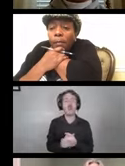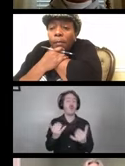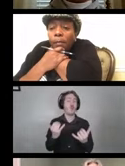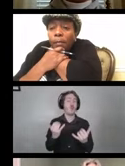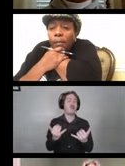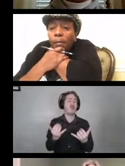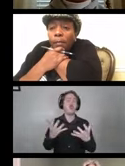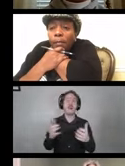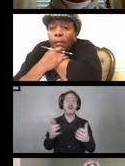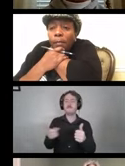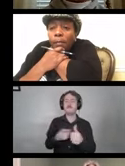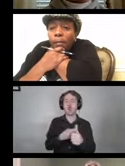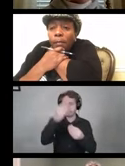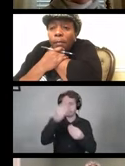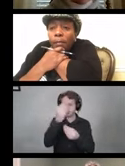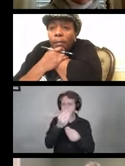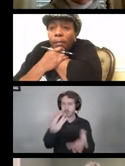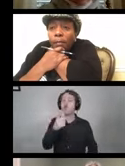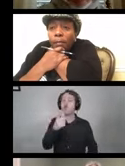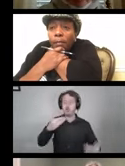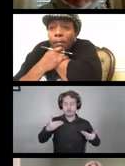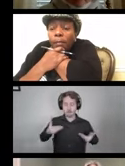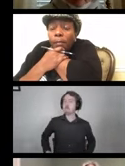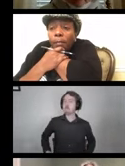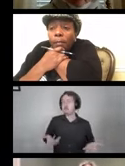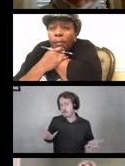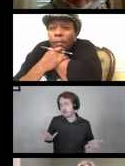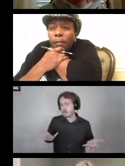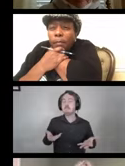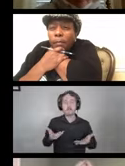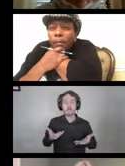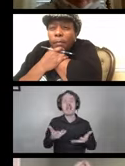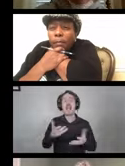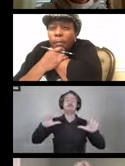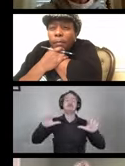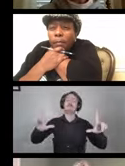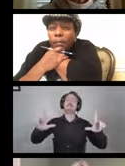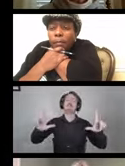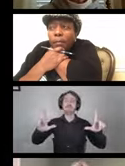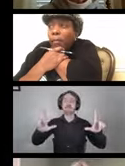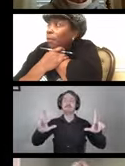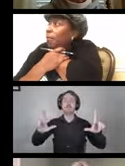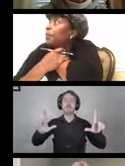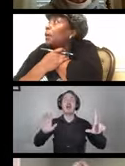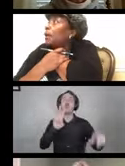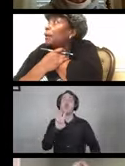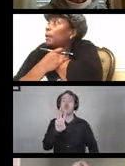We want to let you know who we are, and this is just a screen shot of our website